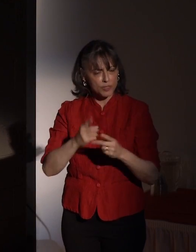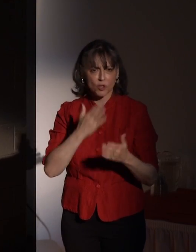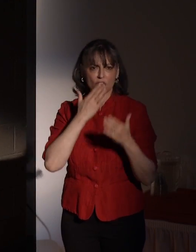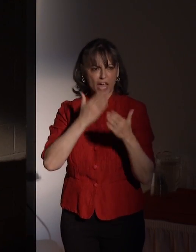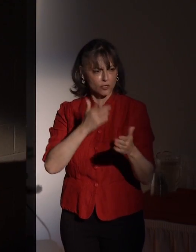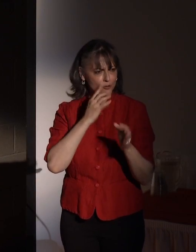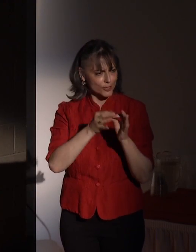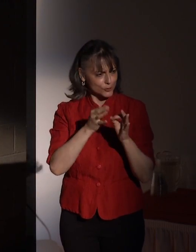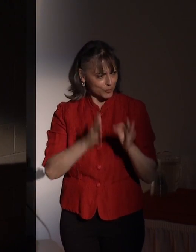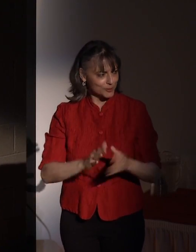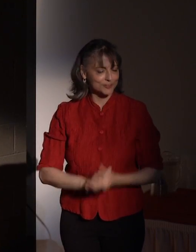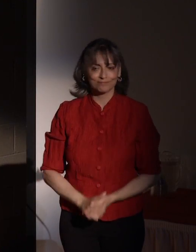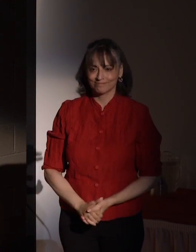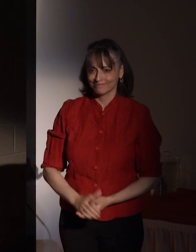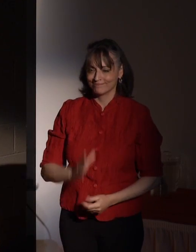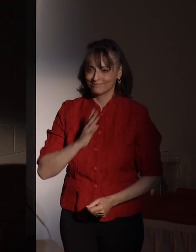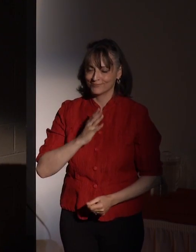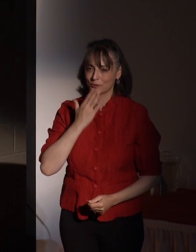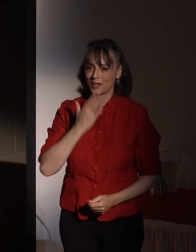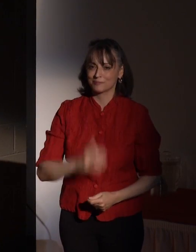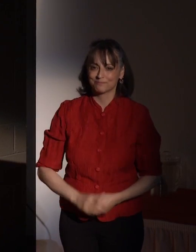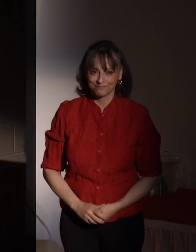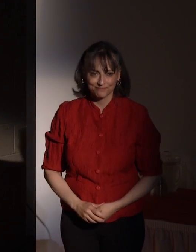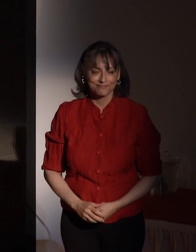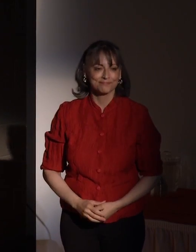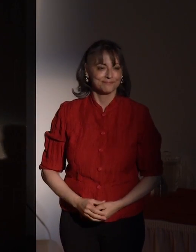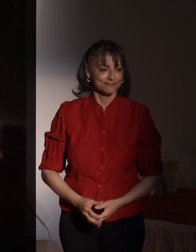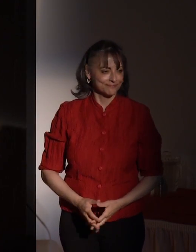Let's give them a hand.